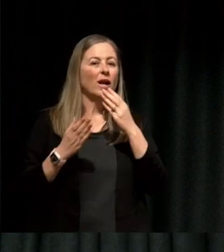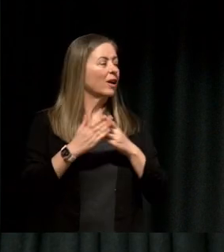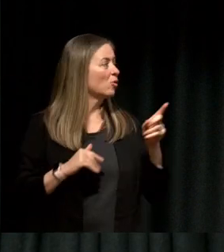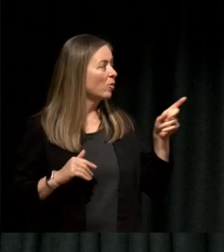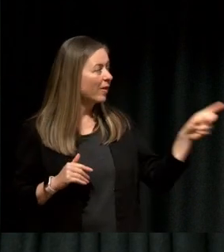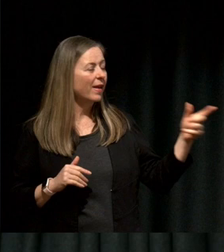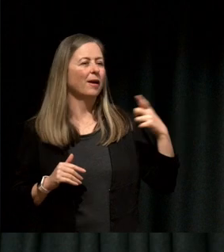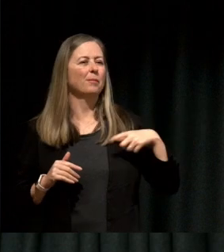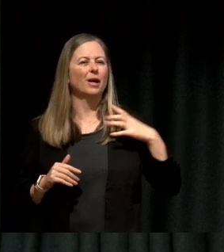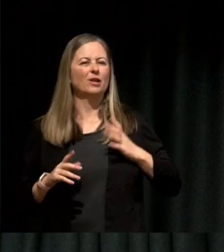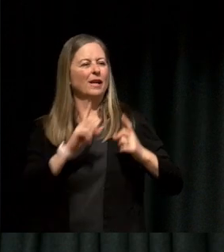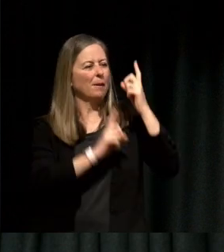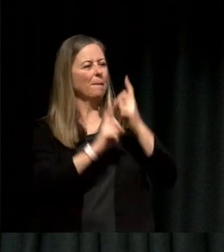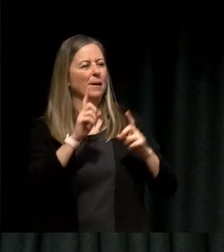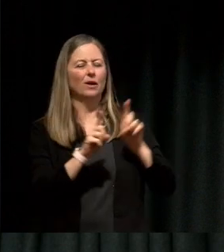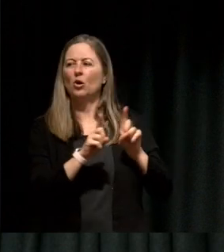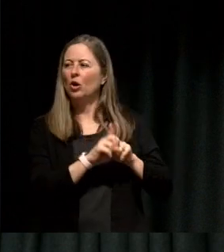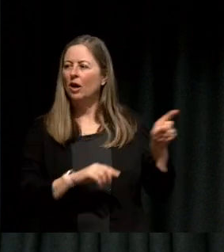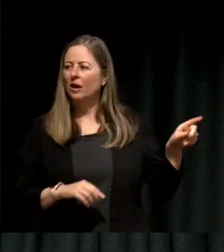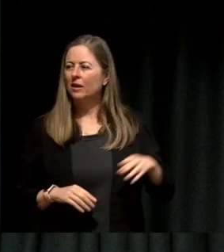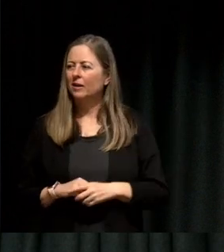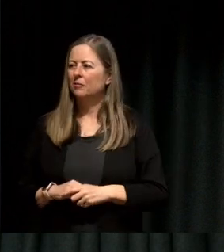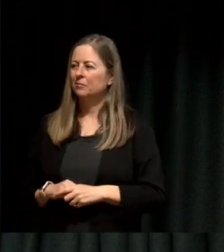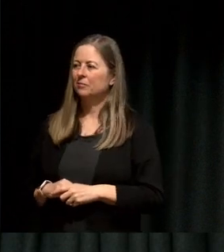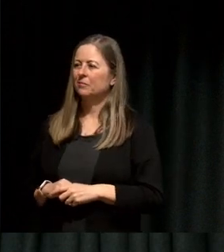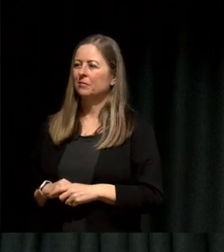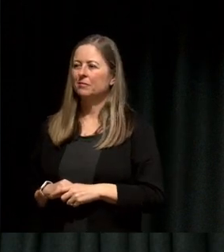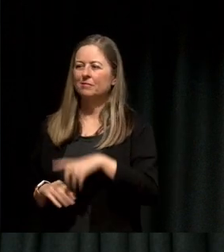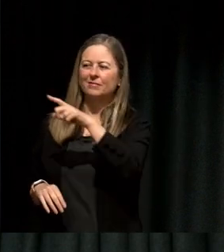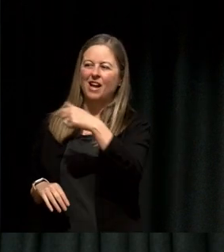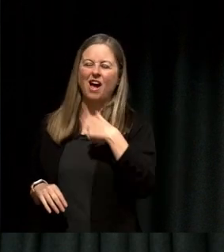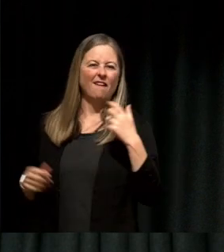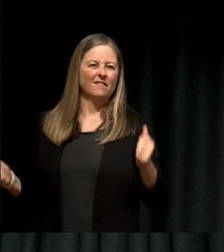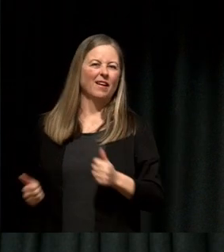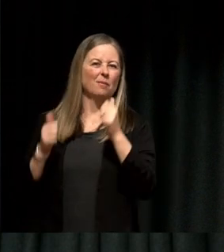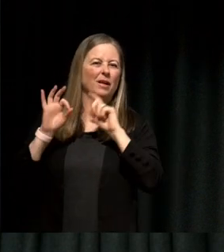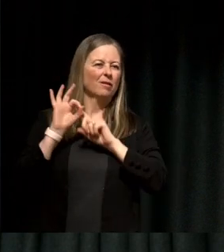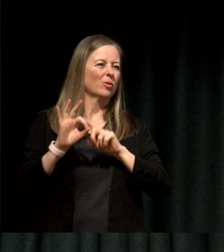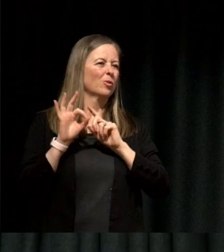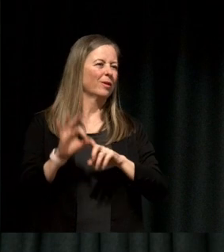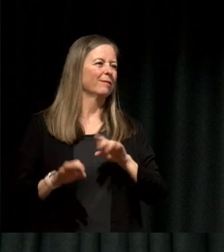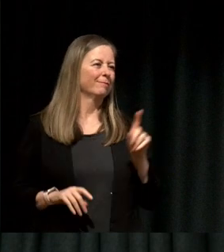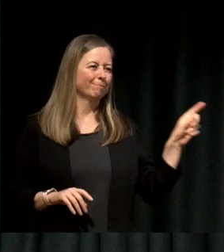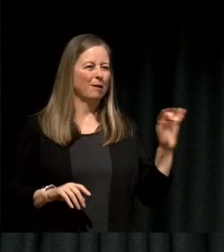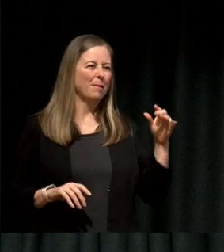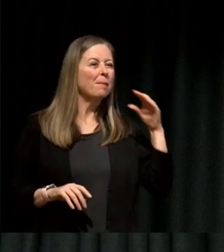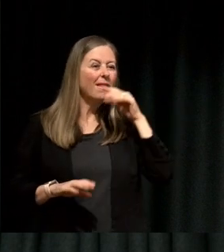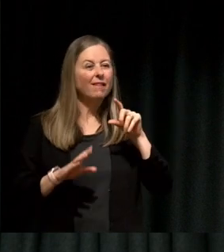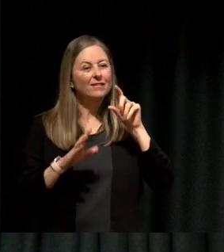while we're here or do you want to wait for lunch?